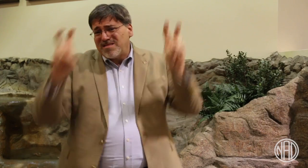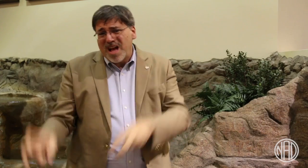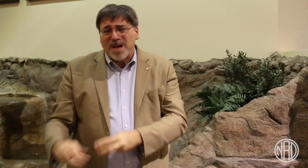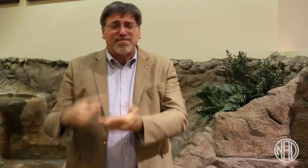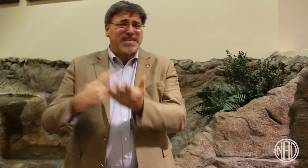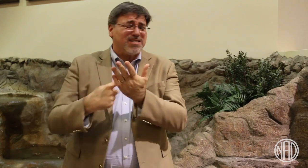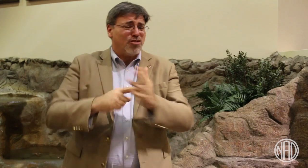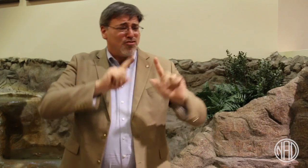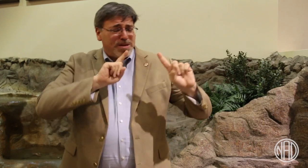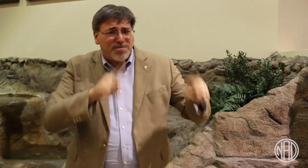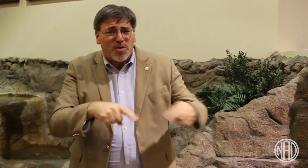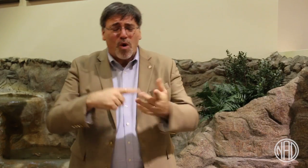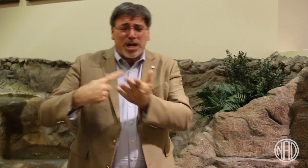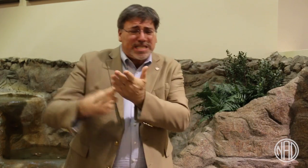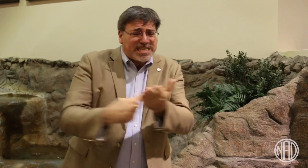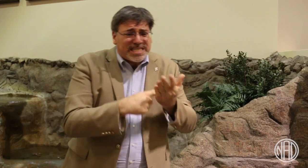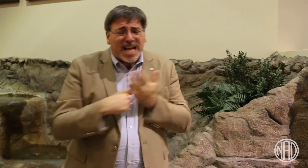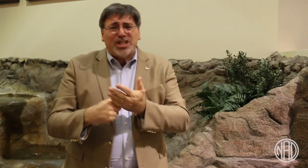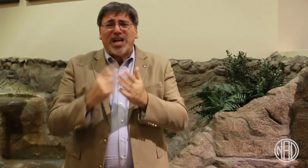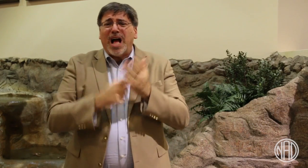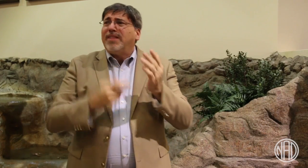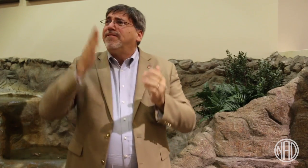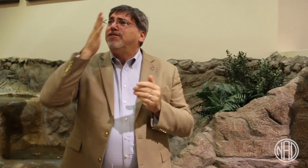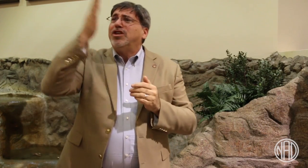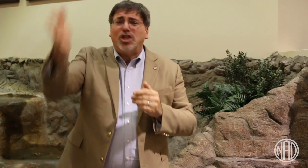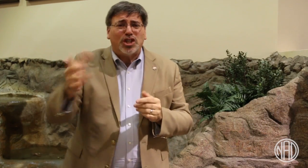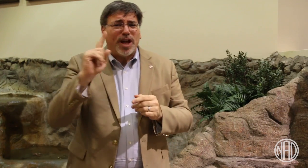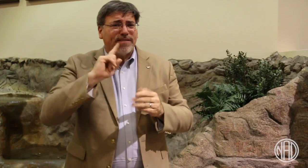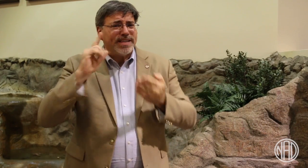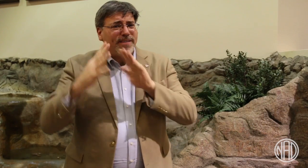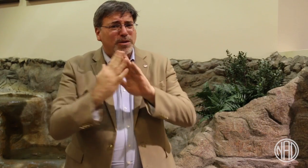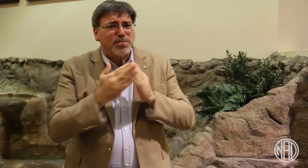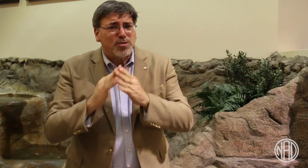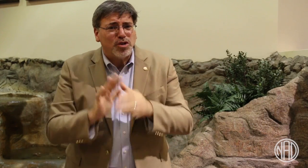We shared reports and updates as we face the future.